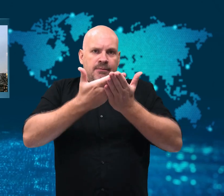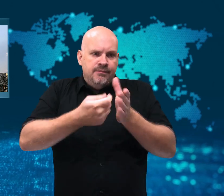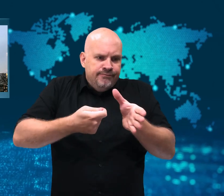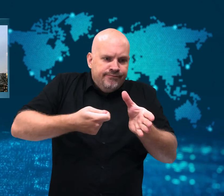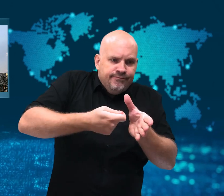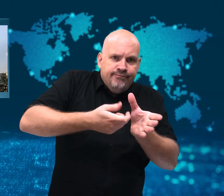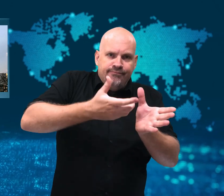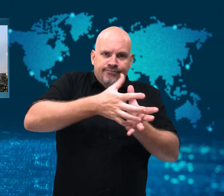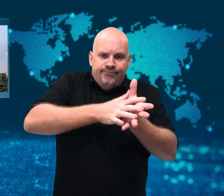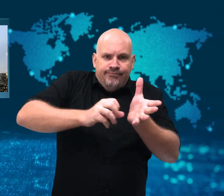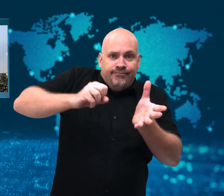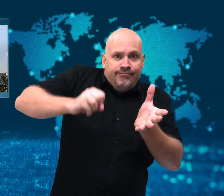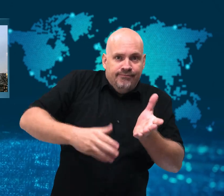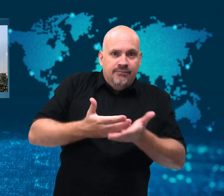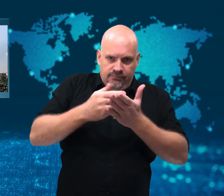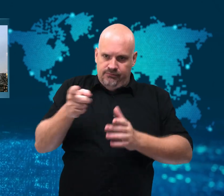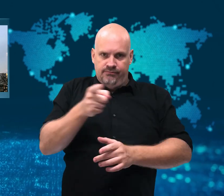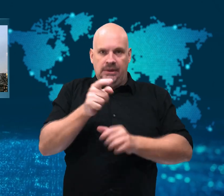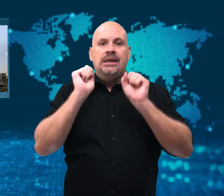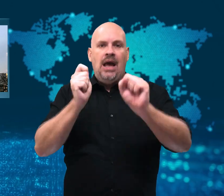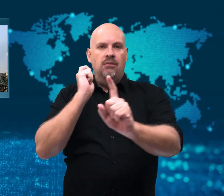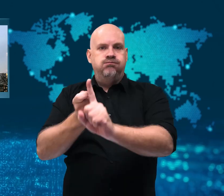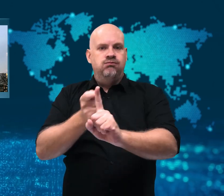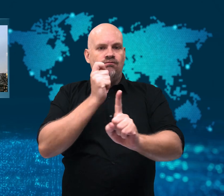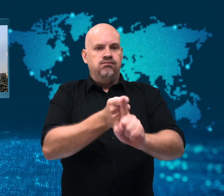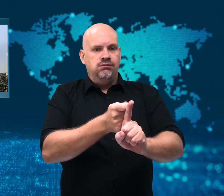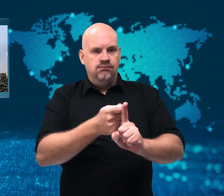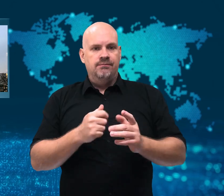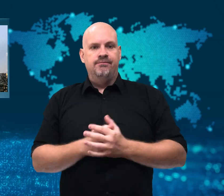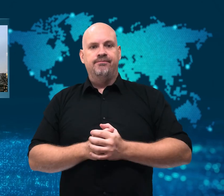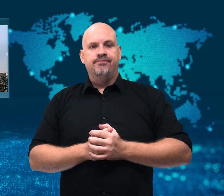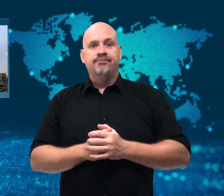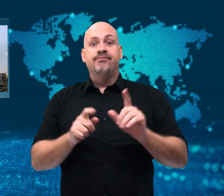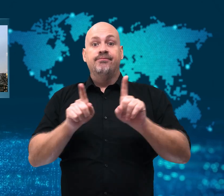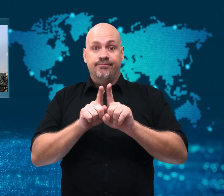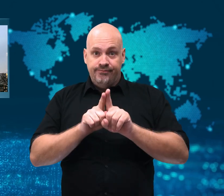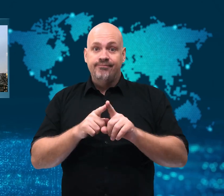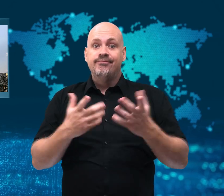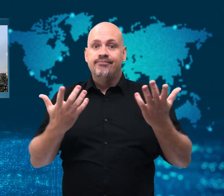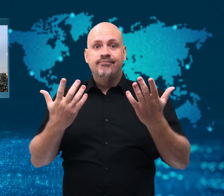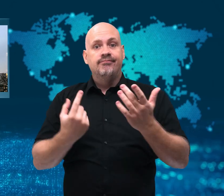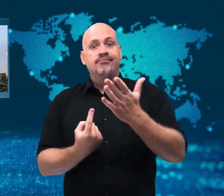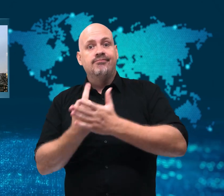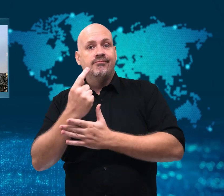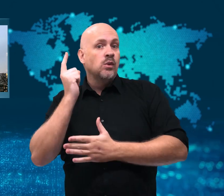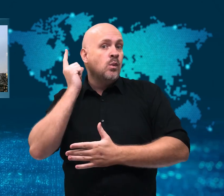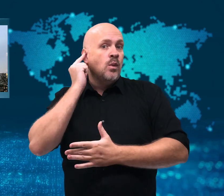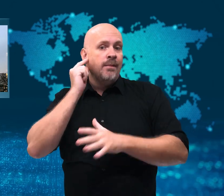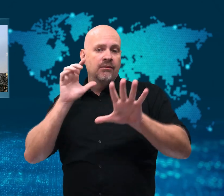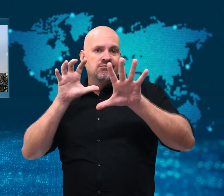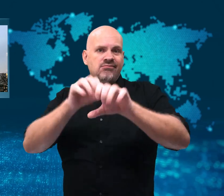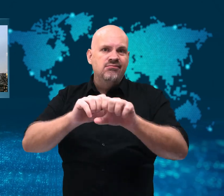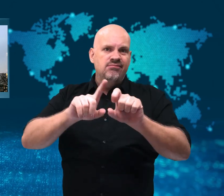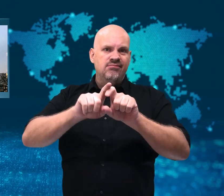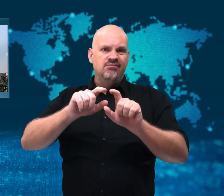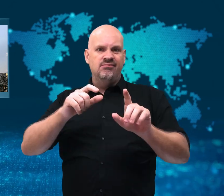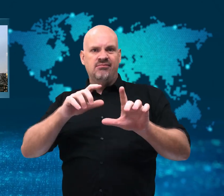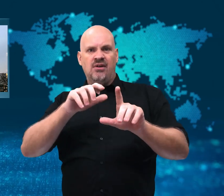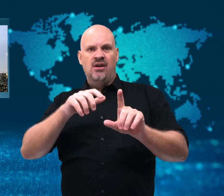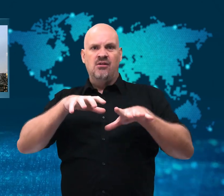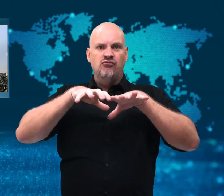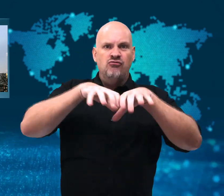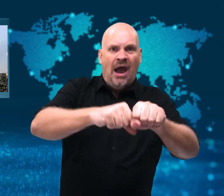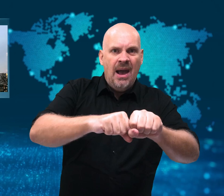Both the woman having the abortion and the person who assisted her